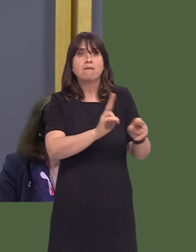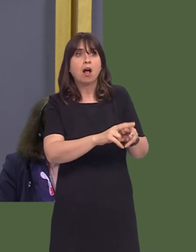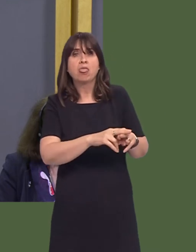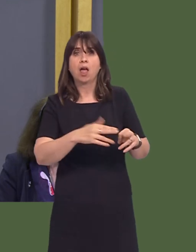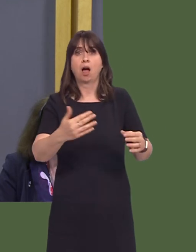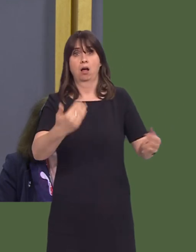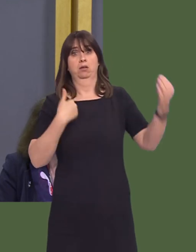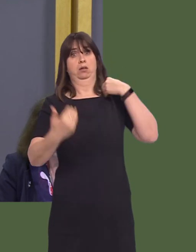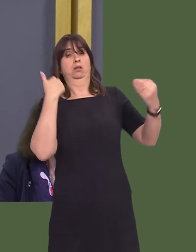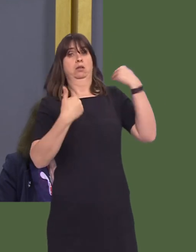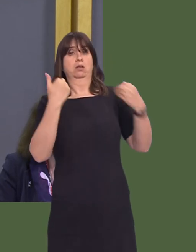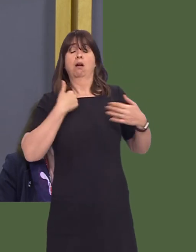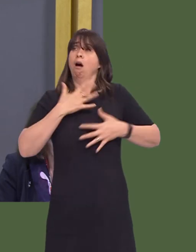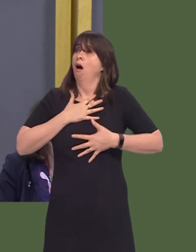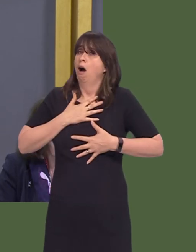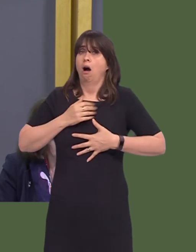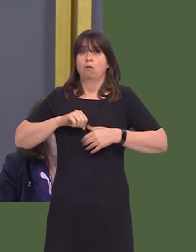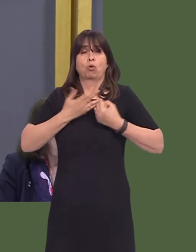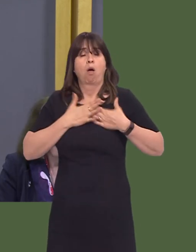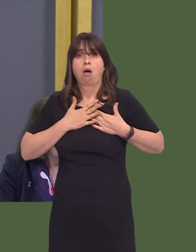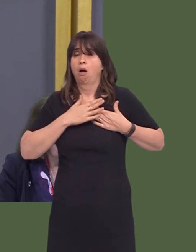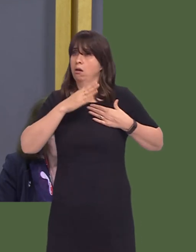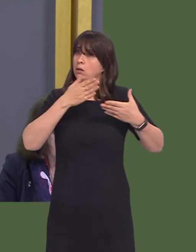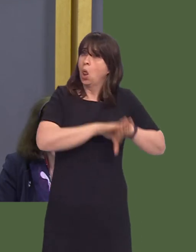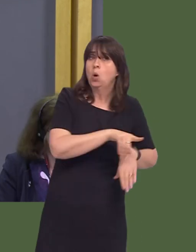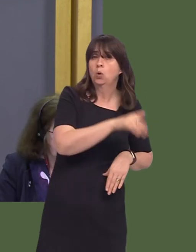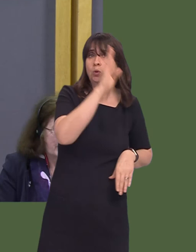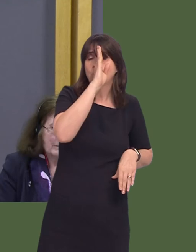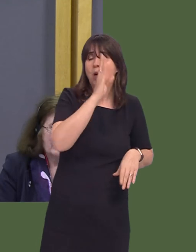contacted me and are devastated by these proposals. Can you assure me that the Welsh Government's